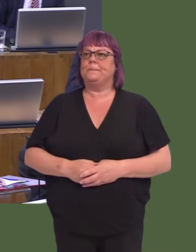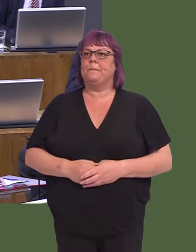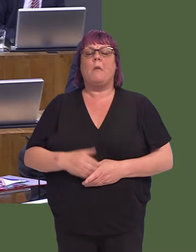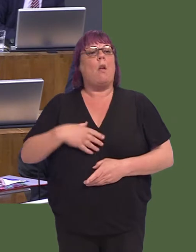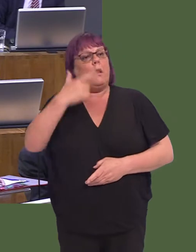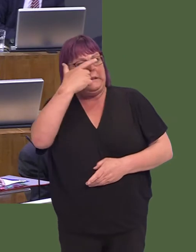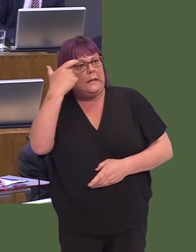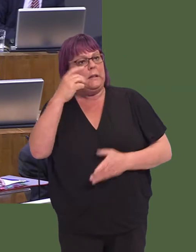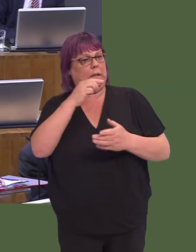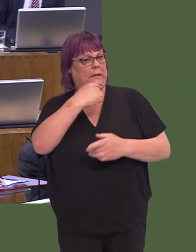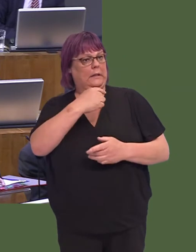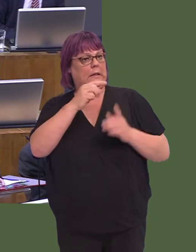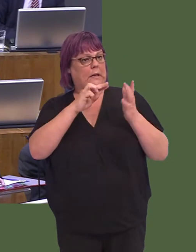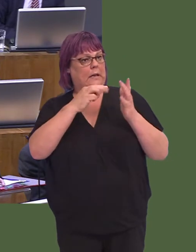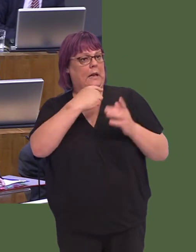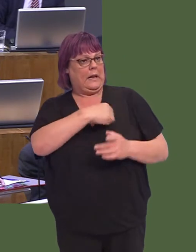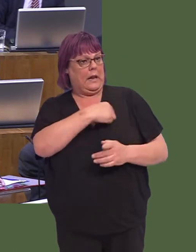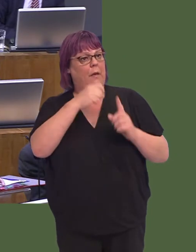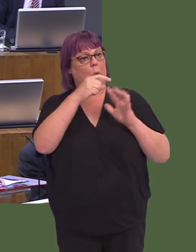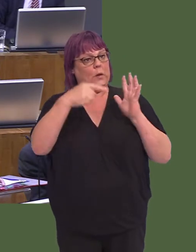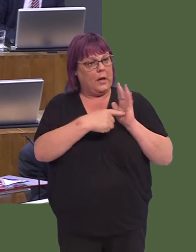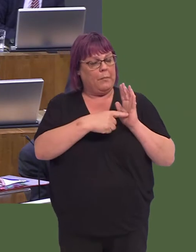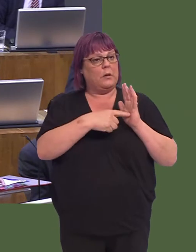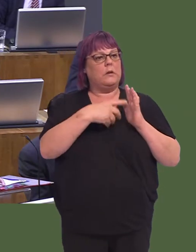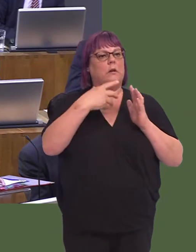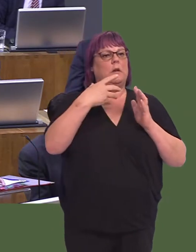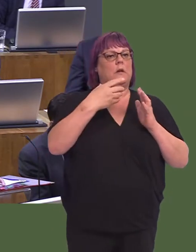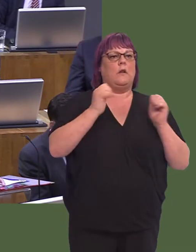I understand that Neath Port Talbot County Borough Council secured £11.5 million of